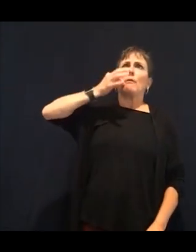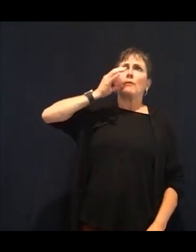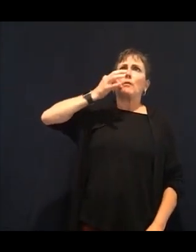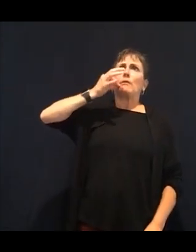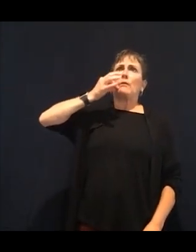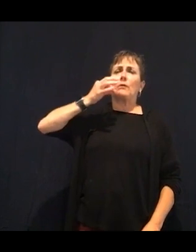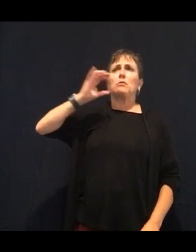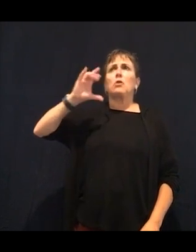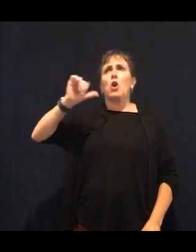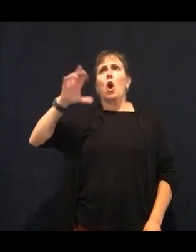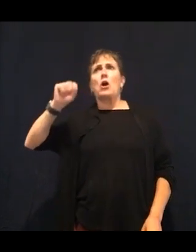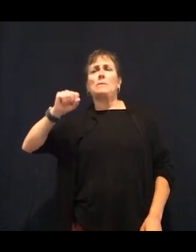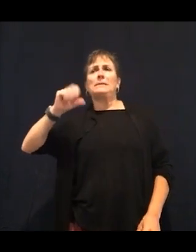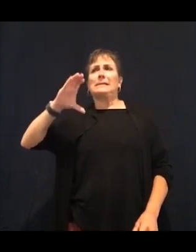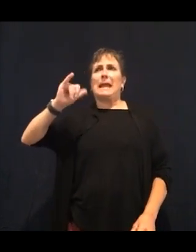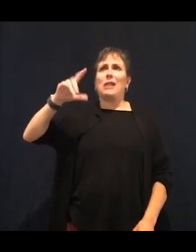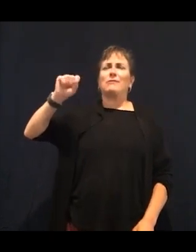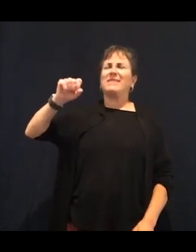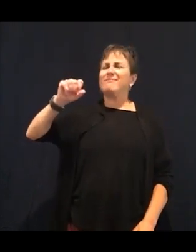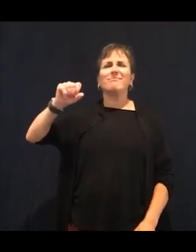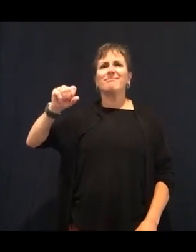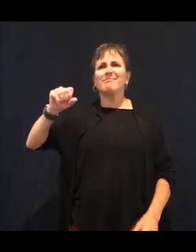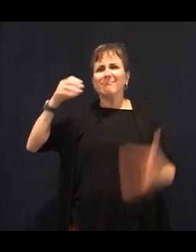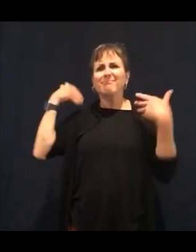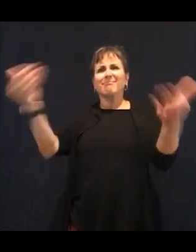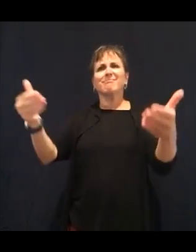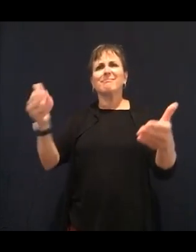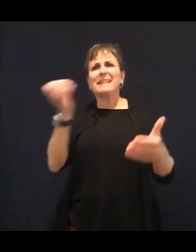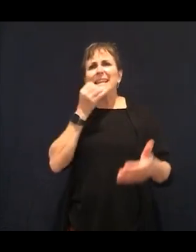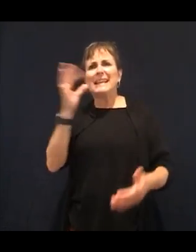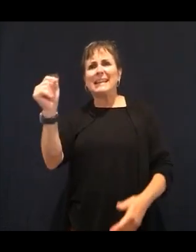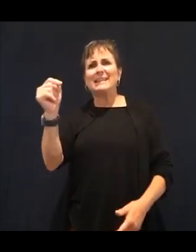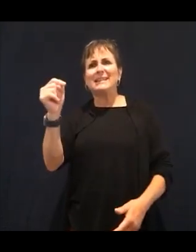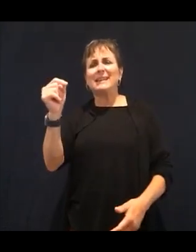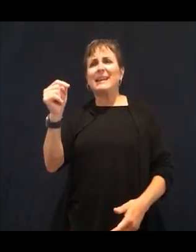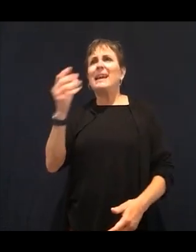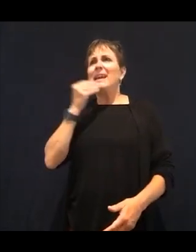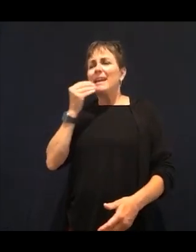else. Drink your water. If you're hungry and you're craving things, drink water first.